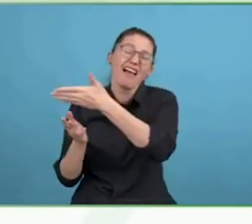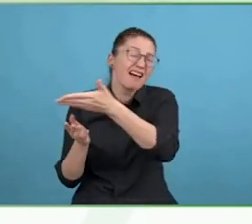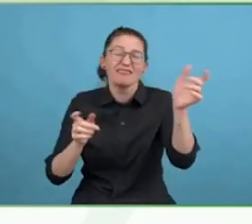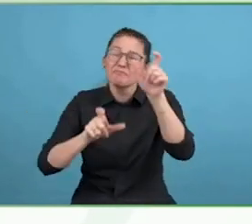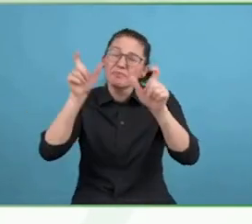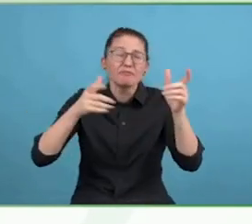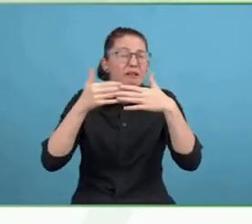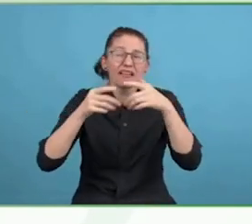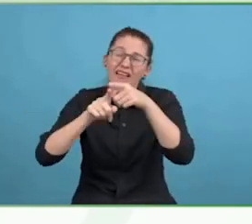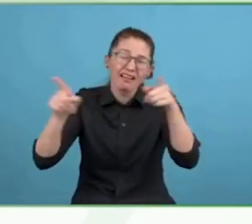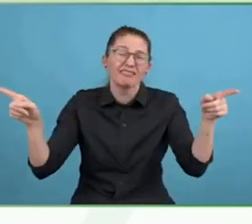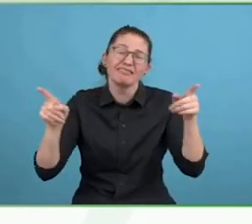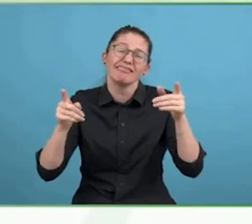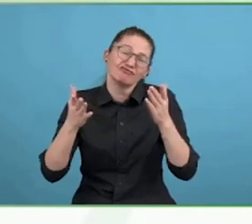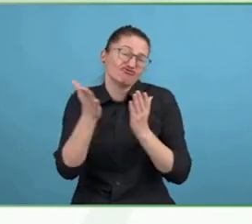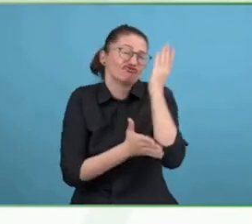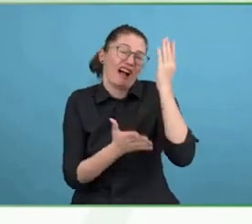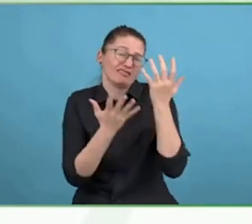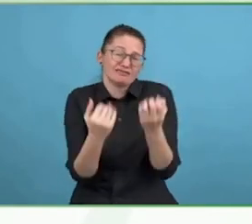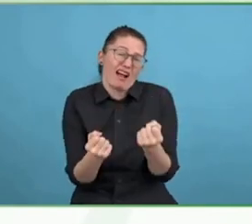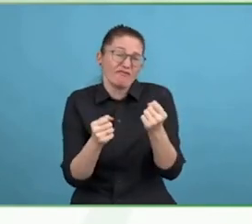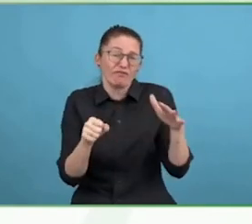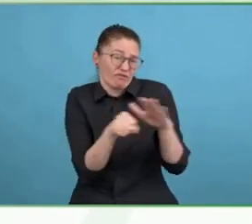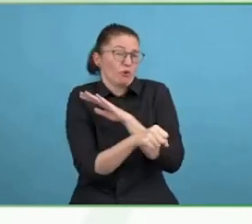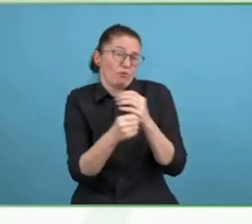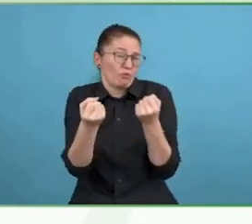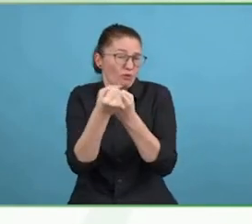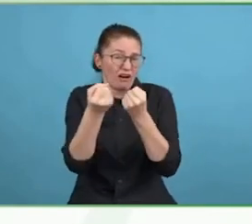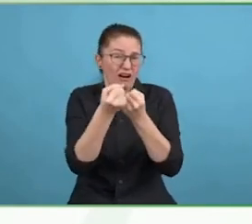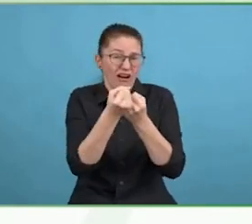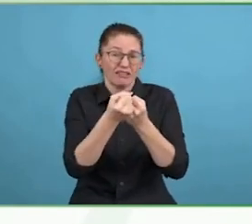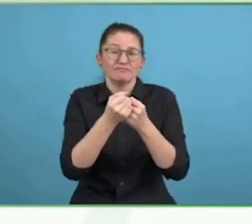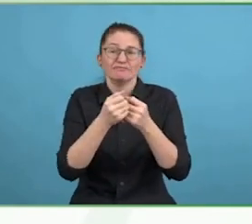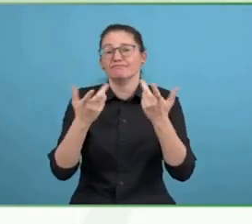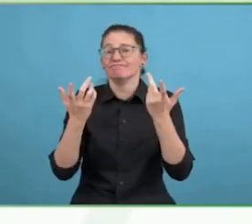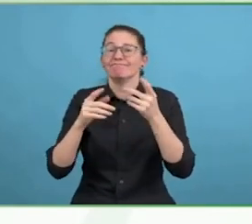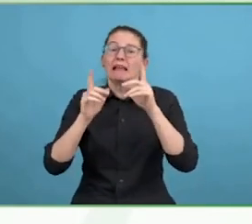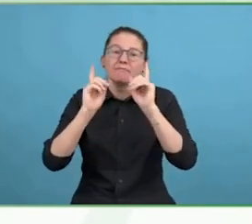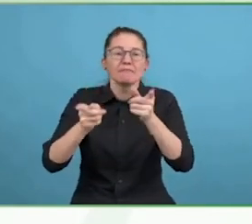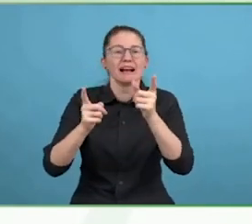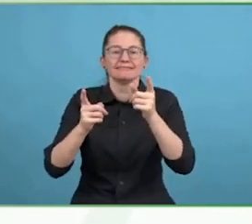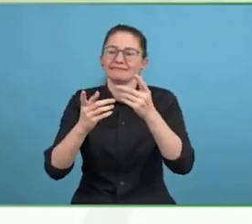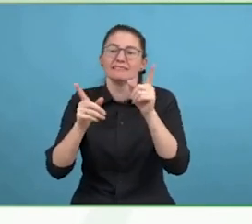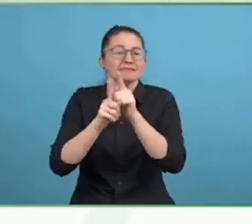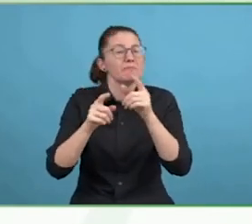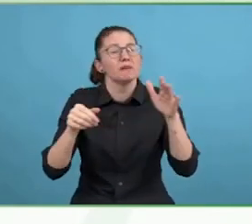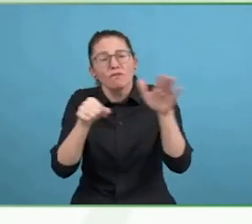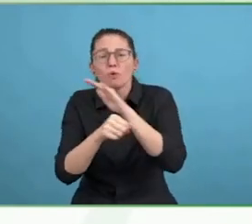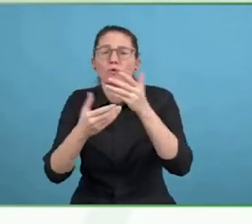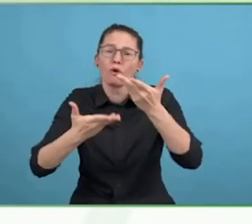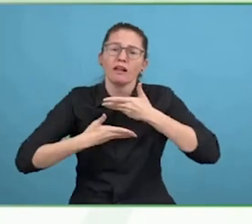It's important to have somebody who is an advocate for people injured in conflict and more than that, I have 20 years of working